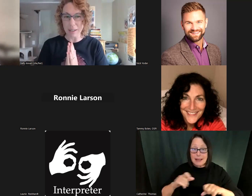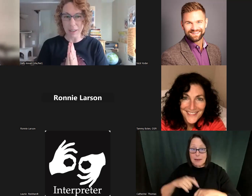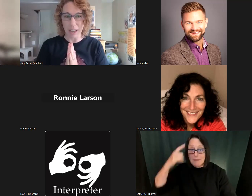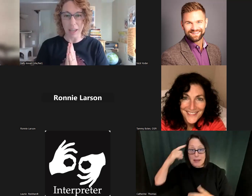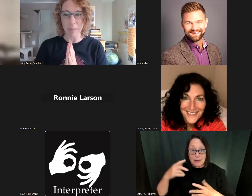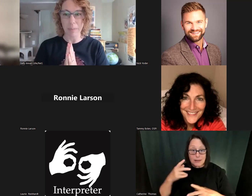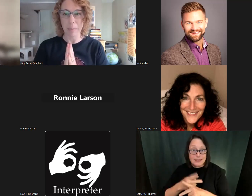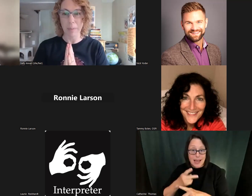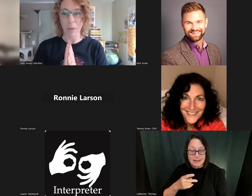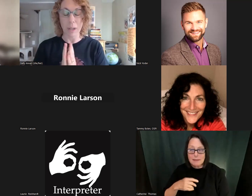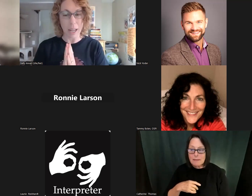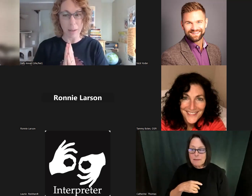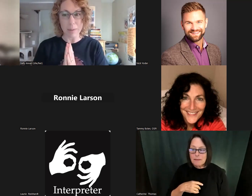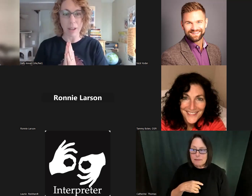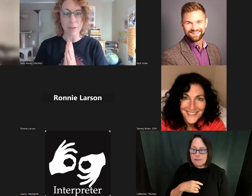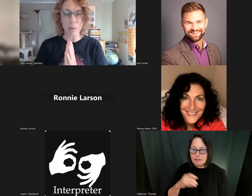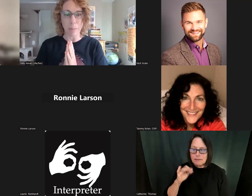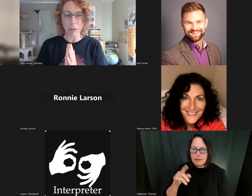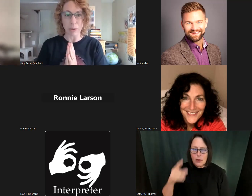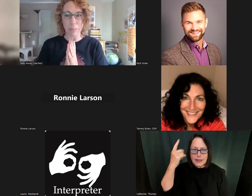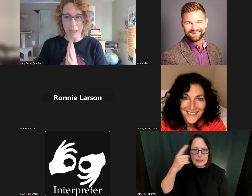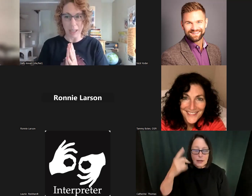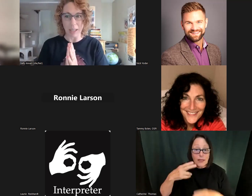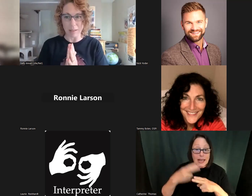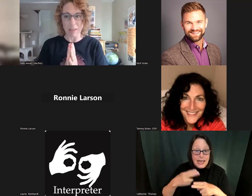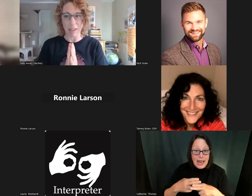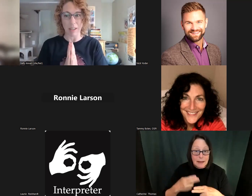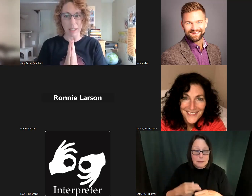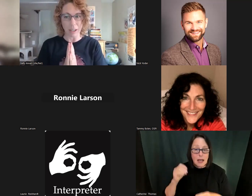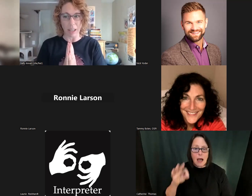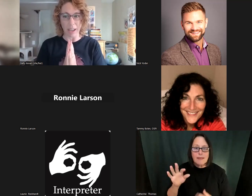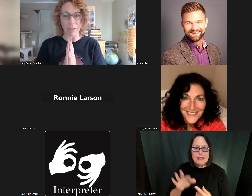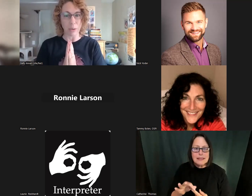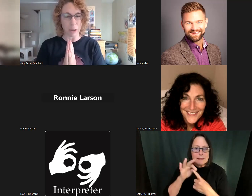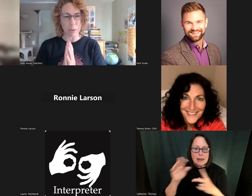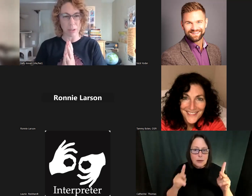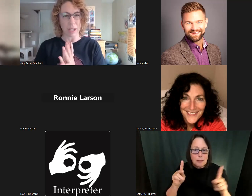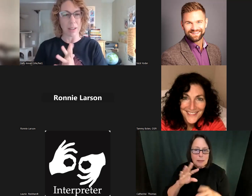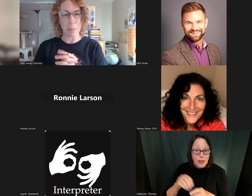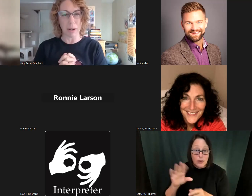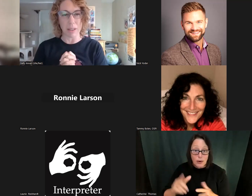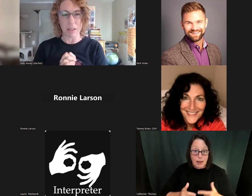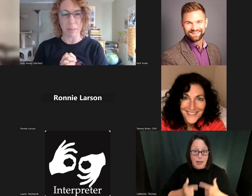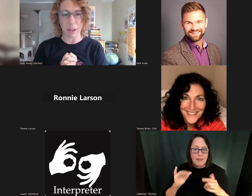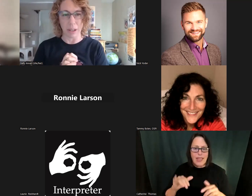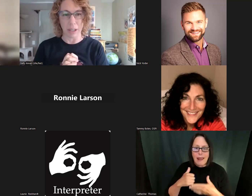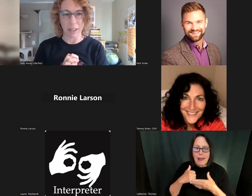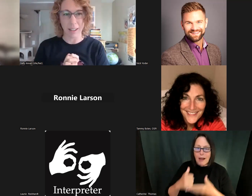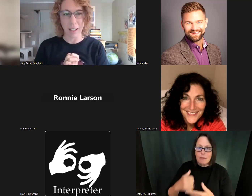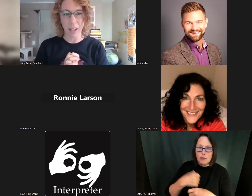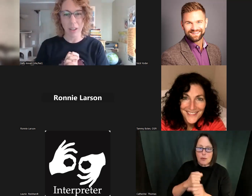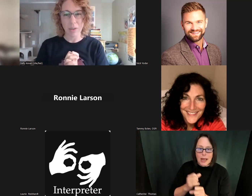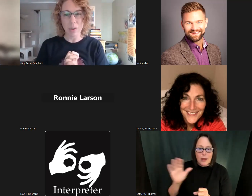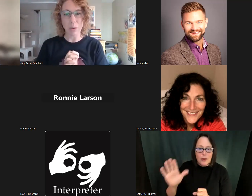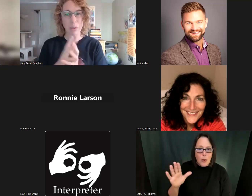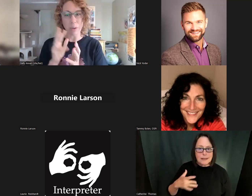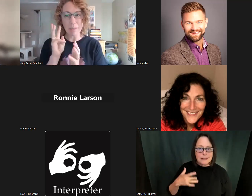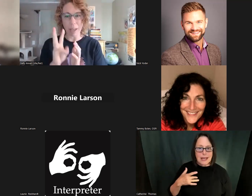And while doing this, I have just a little mental task. So we're gonna be taking care of our bodies, but then I have a mental task.